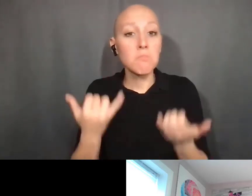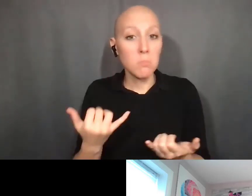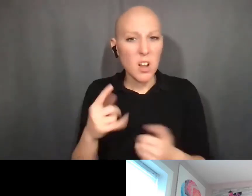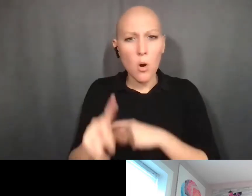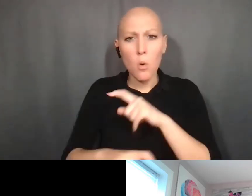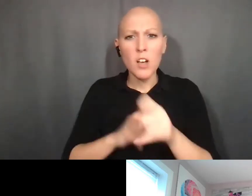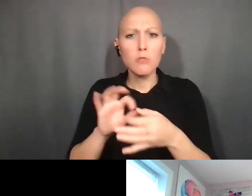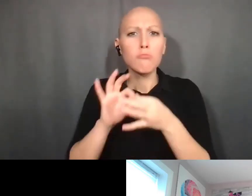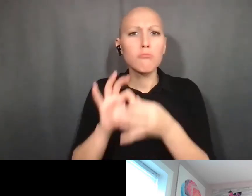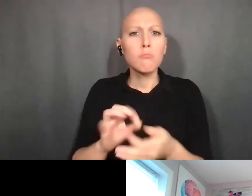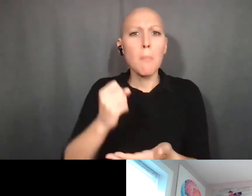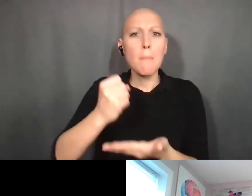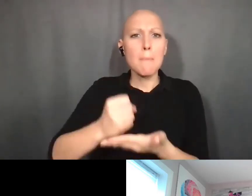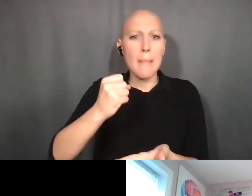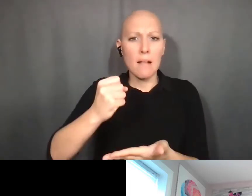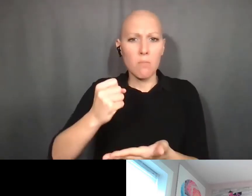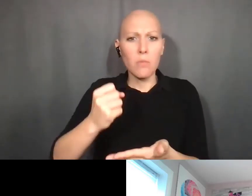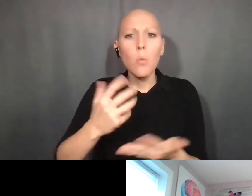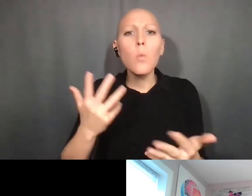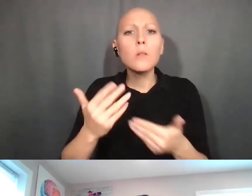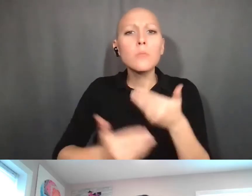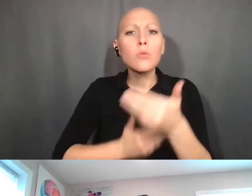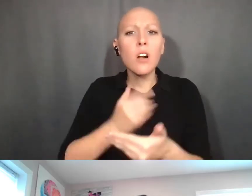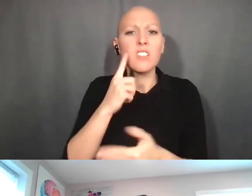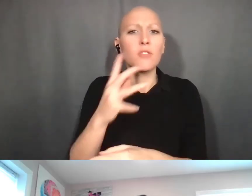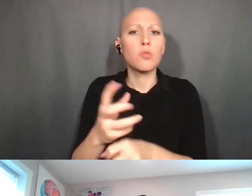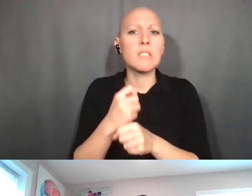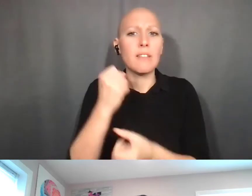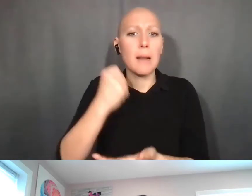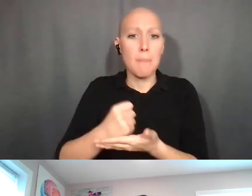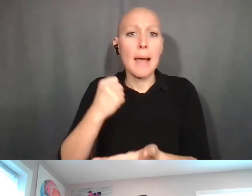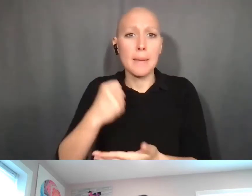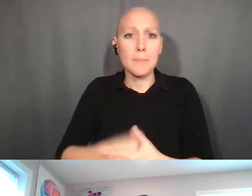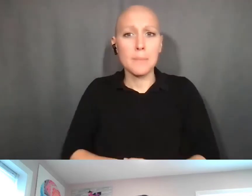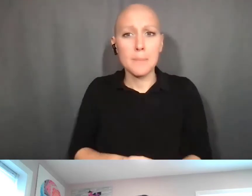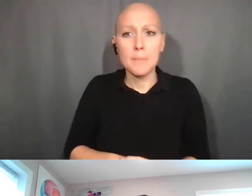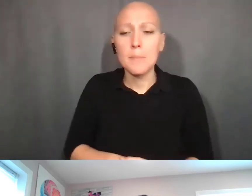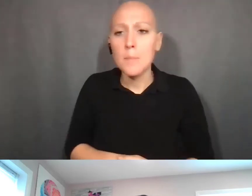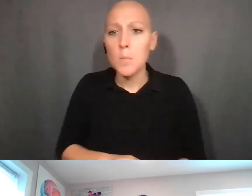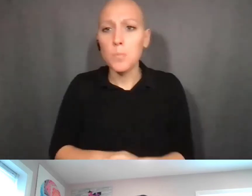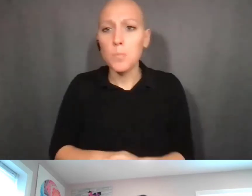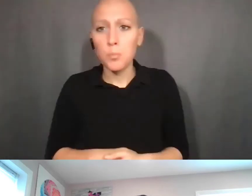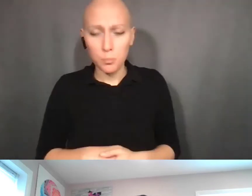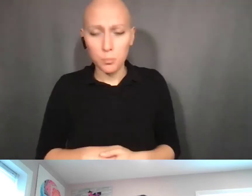Scott Cooper: Okay, so this ... there are a couple of answers to that question.